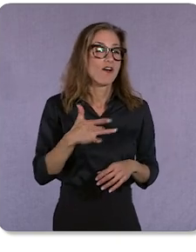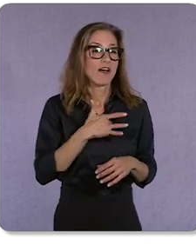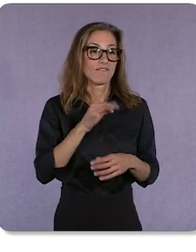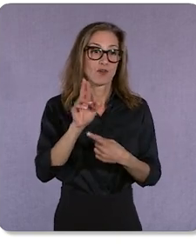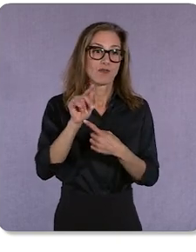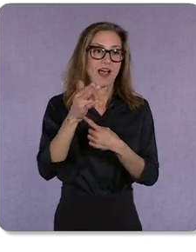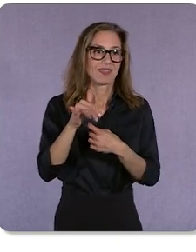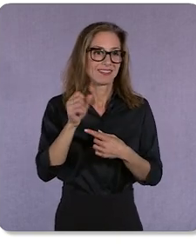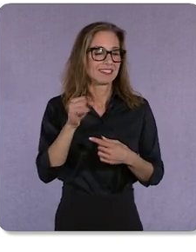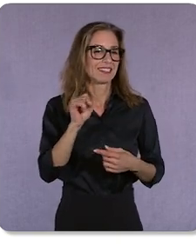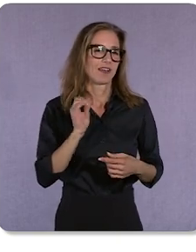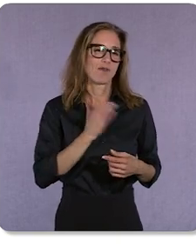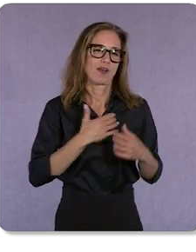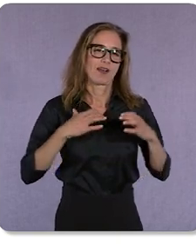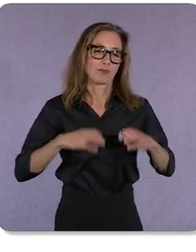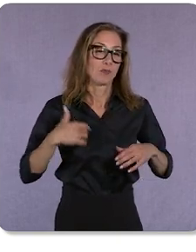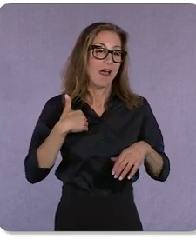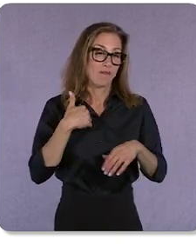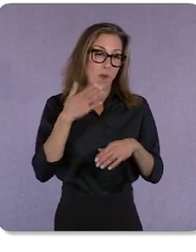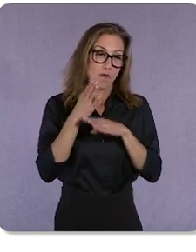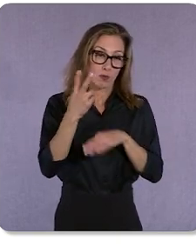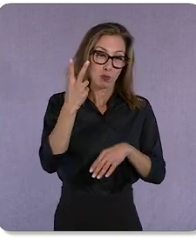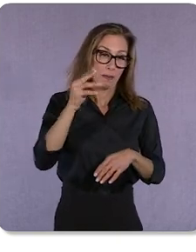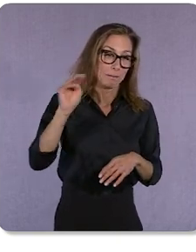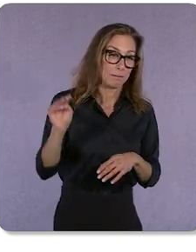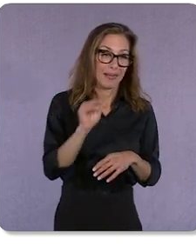And that community makes an impact. We are excited about this next chapter